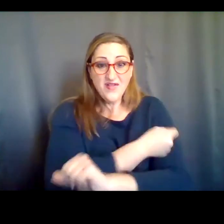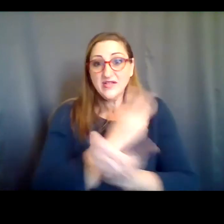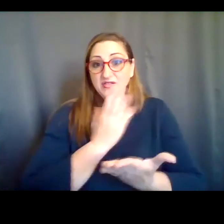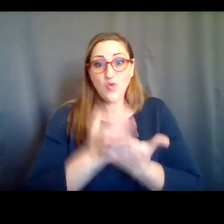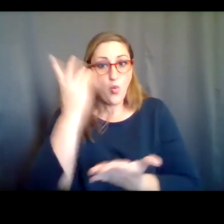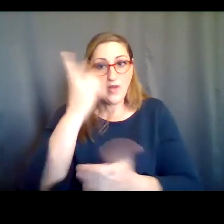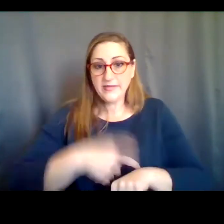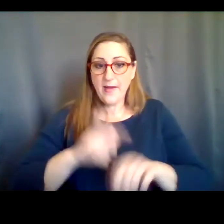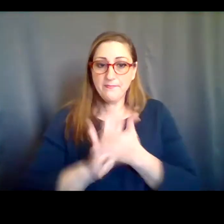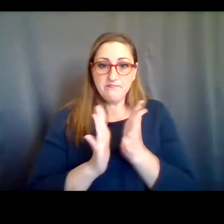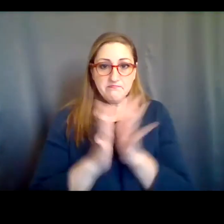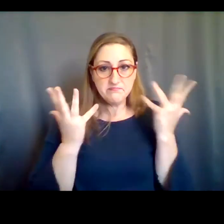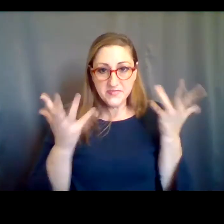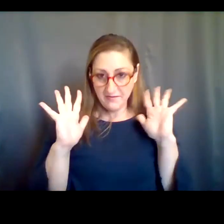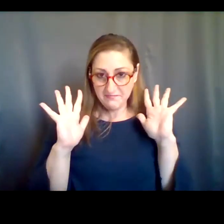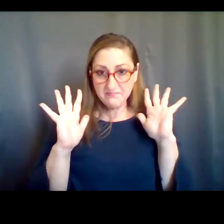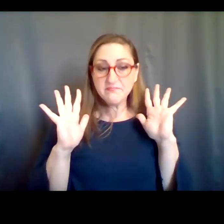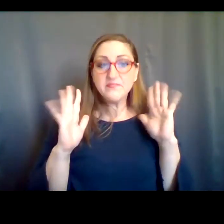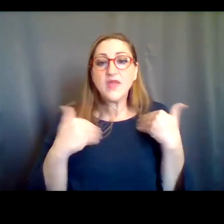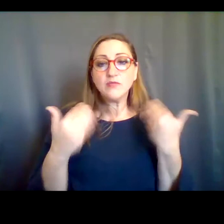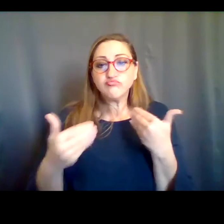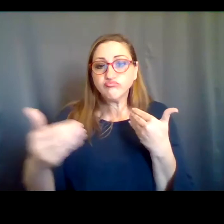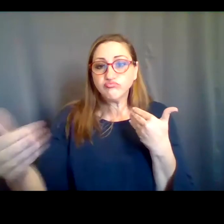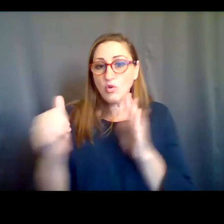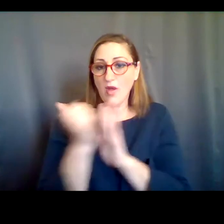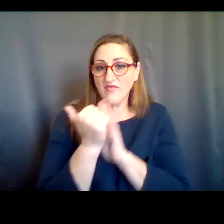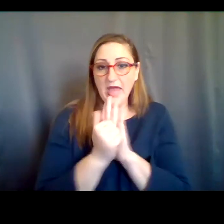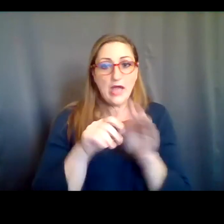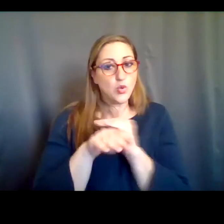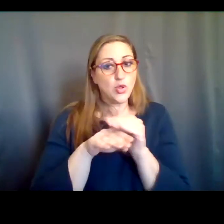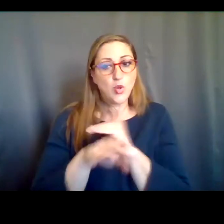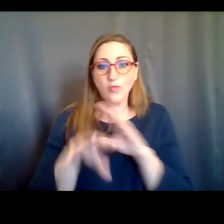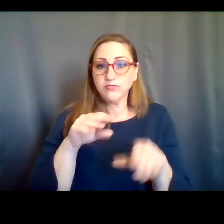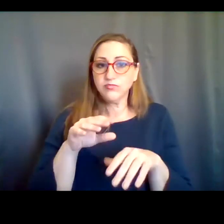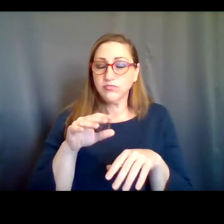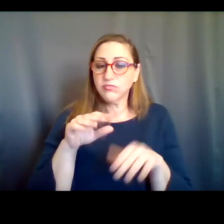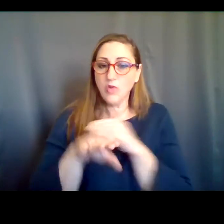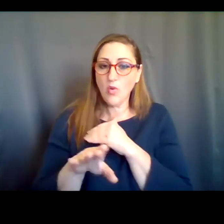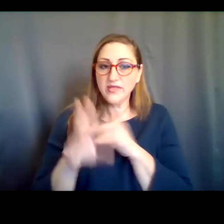verification once and once you do it that one time , you continue to have this account and can enter Gibney